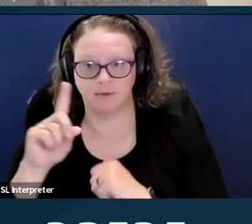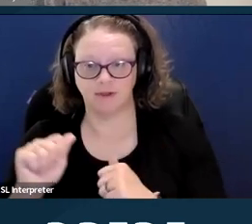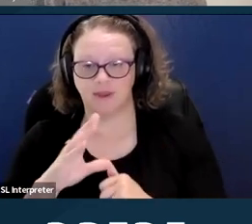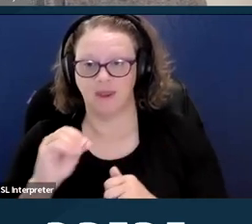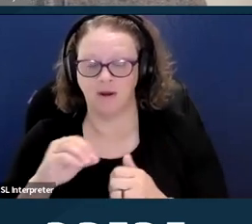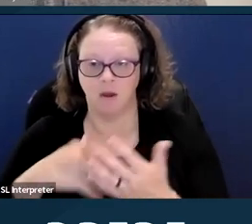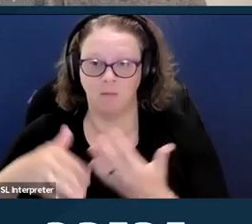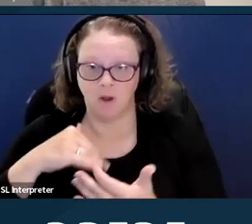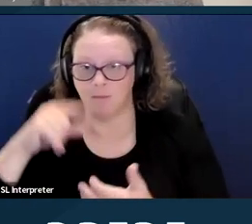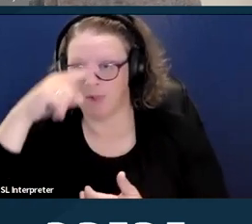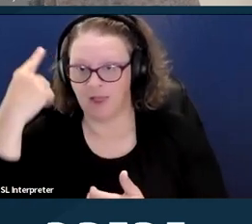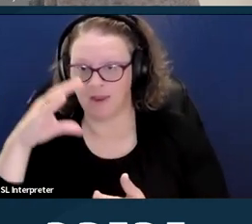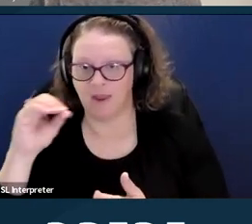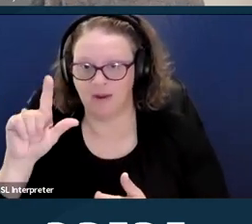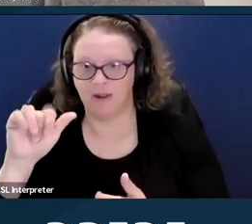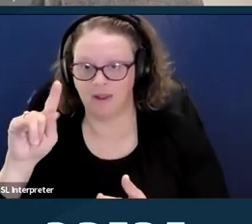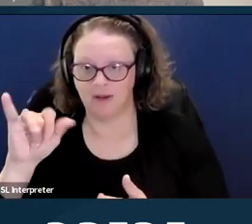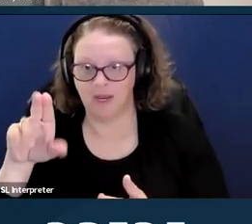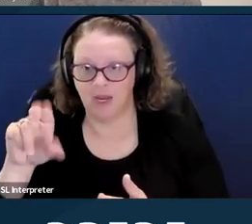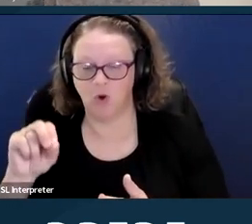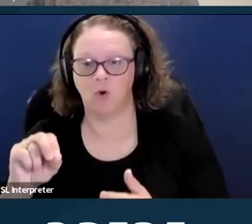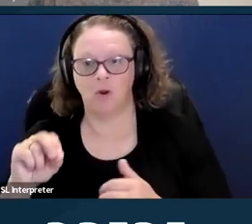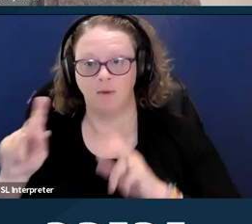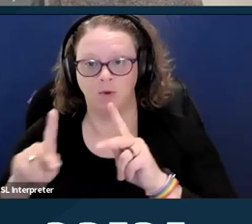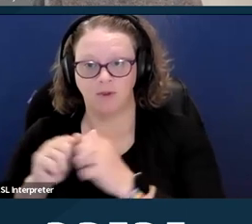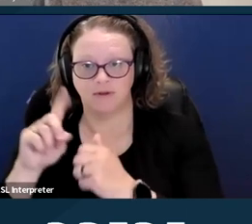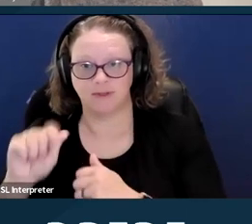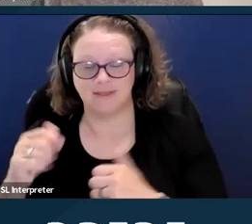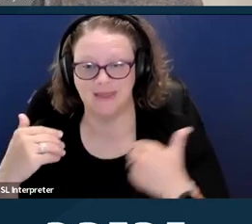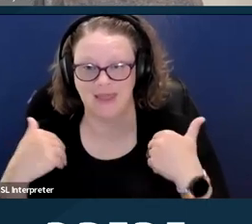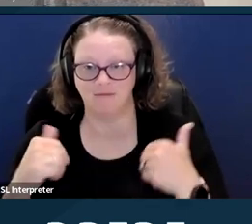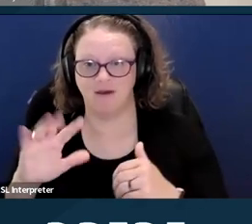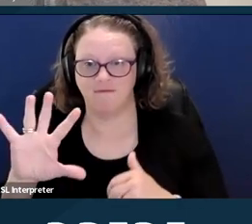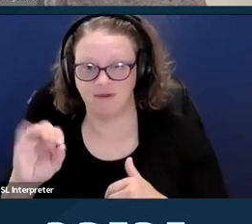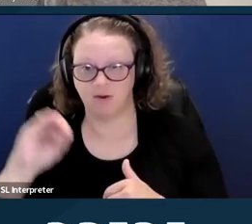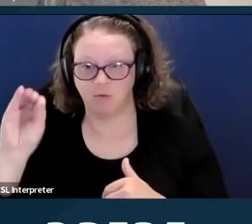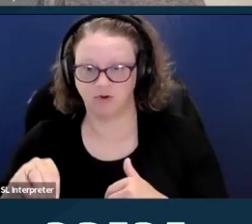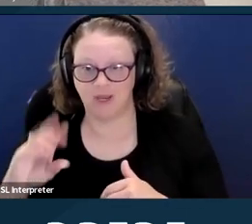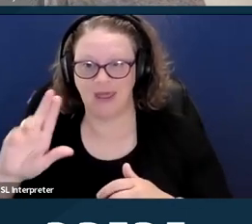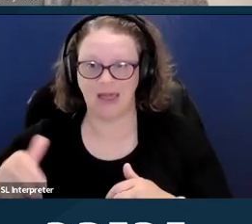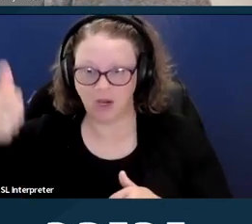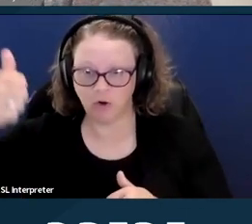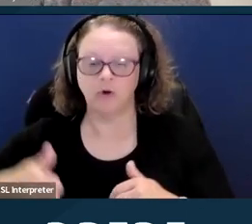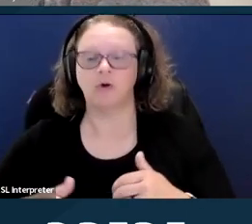there is also a 50% higher unemployment rate than white people with disabilities.